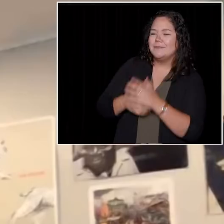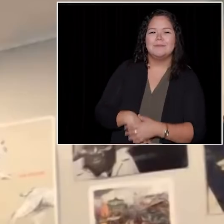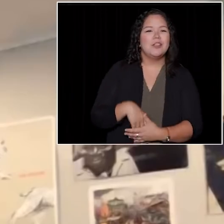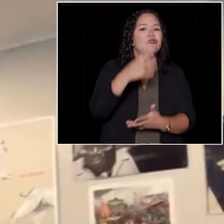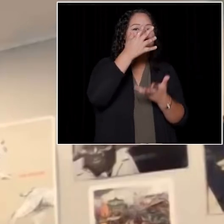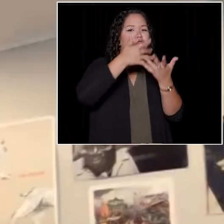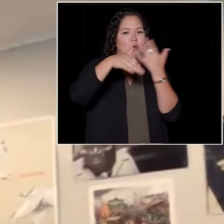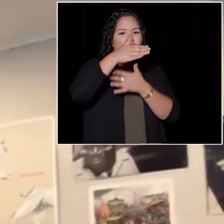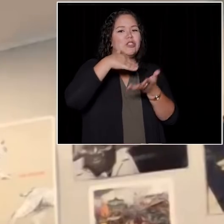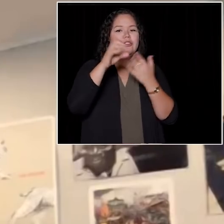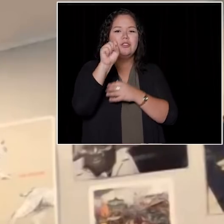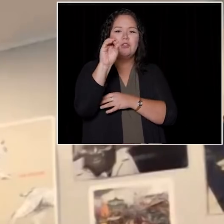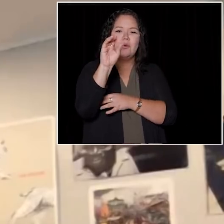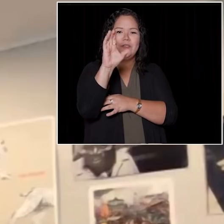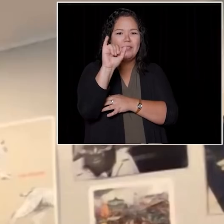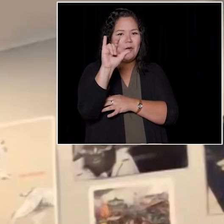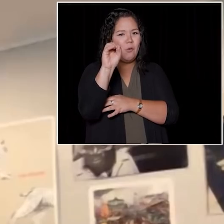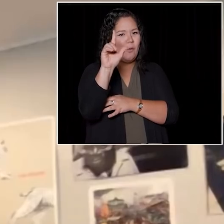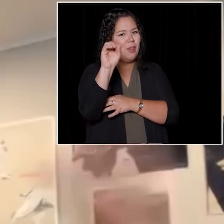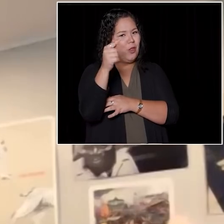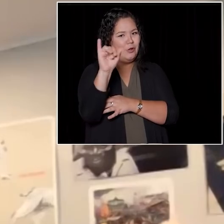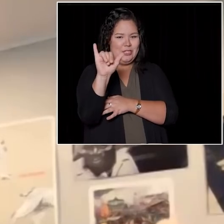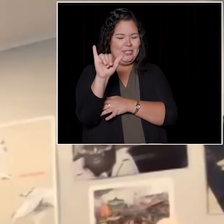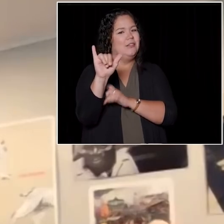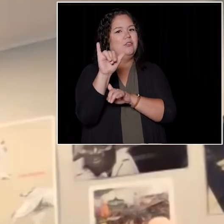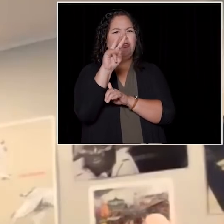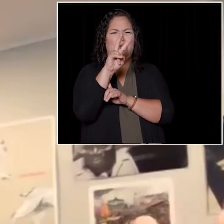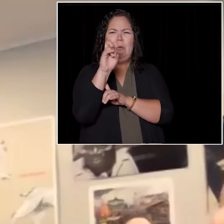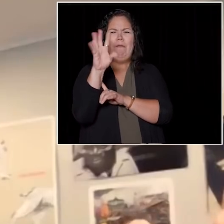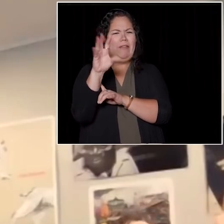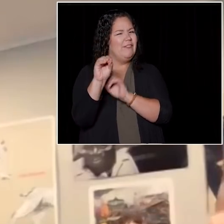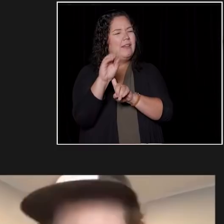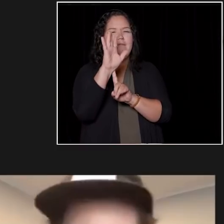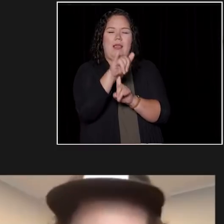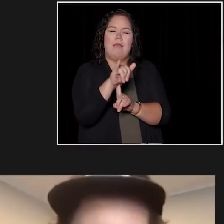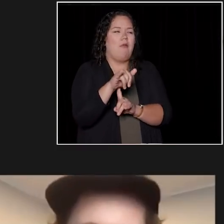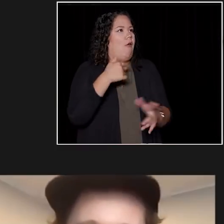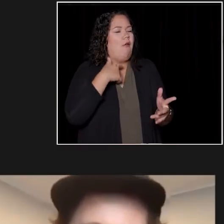I remember the professor would just blow our minds. It was like one of those things